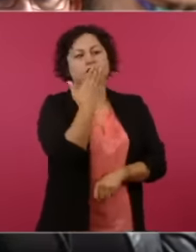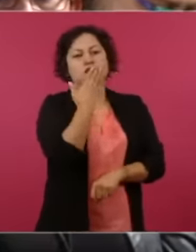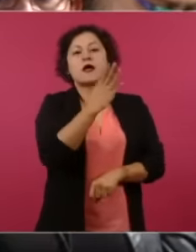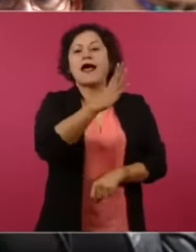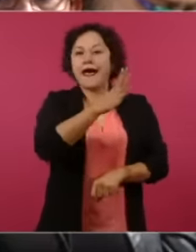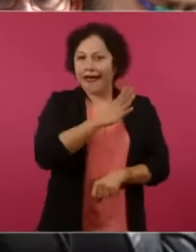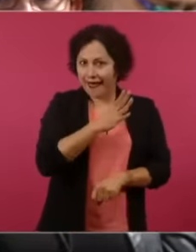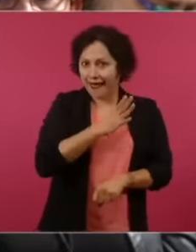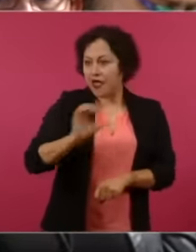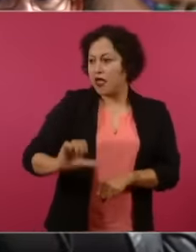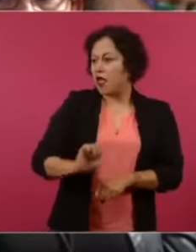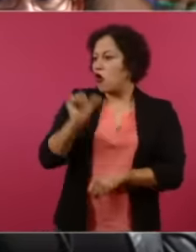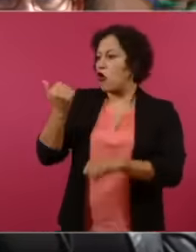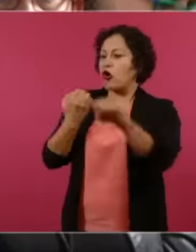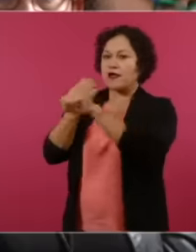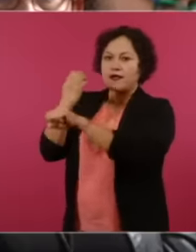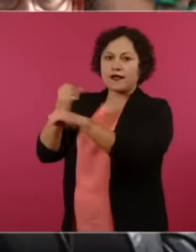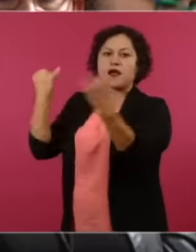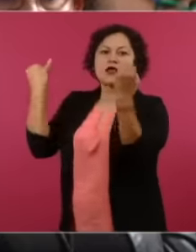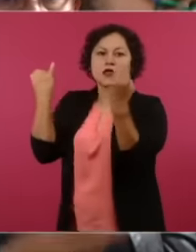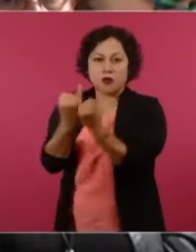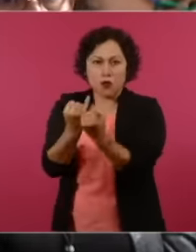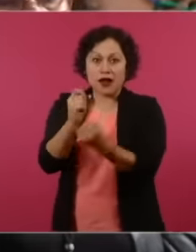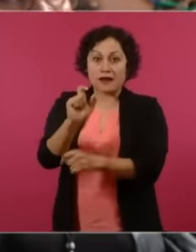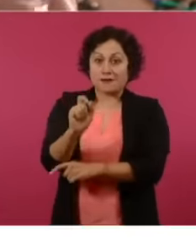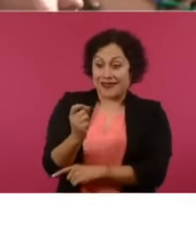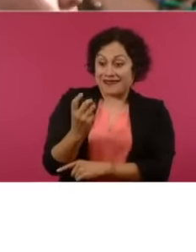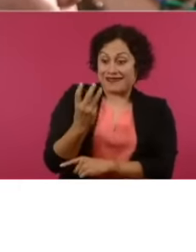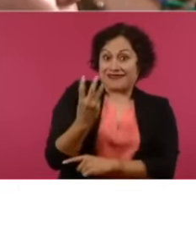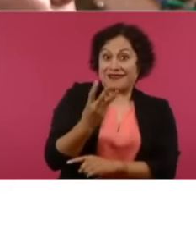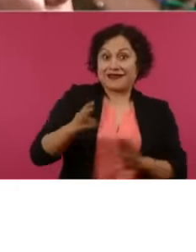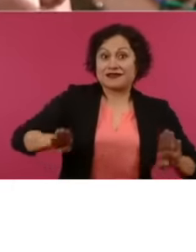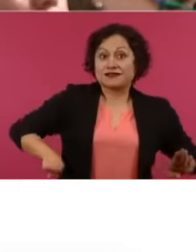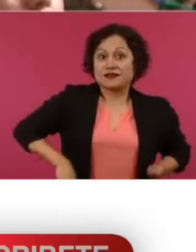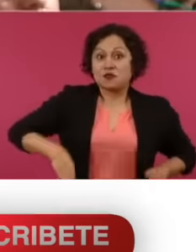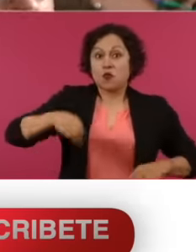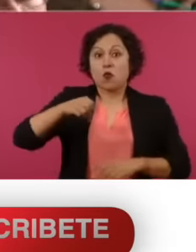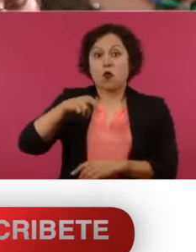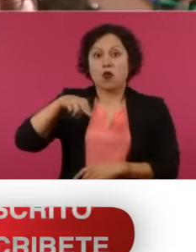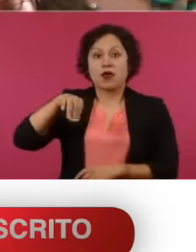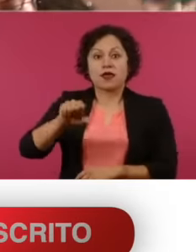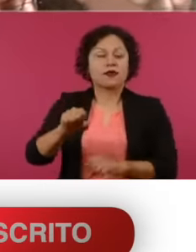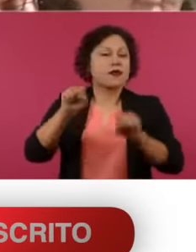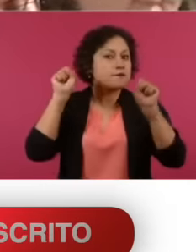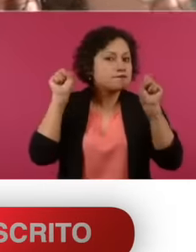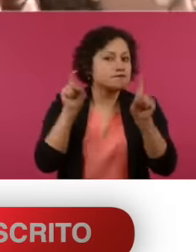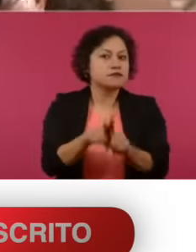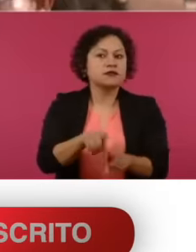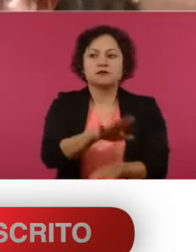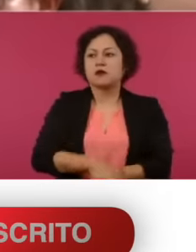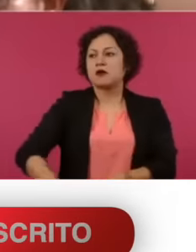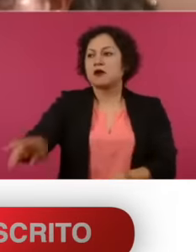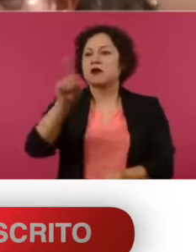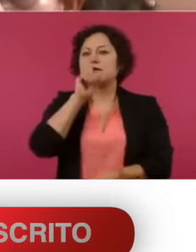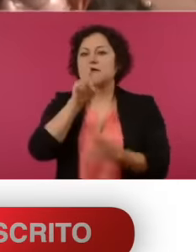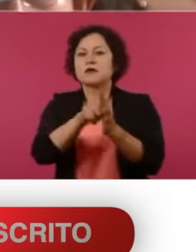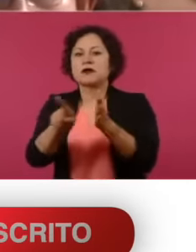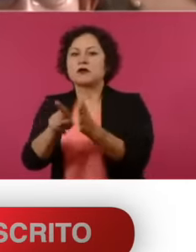23 Morena governments, the press is silenced. Nobody can talk about those that you